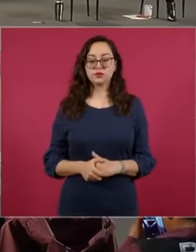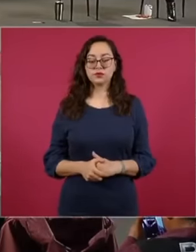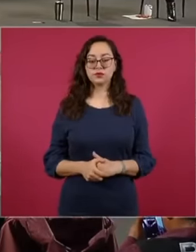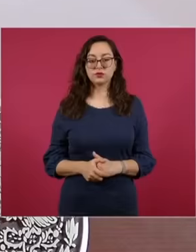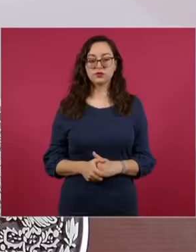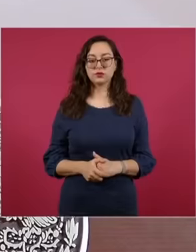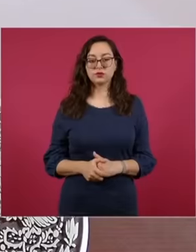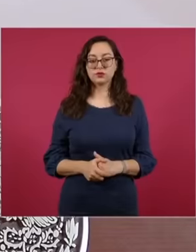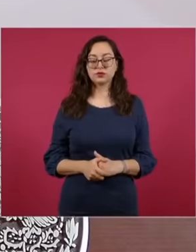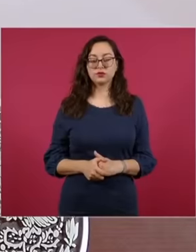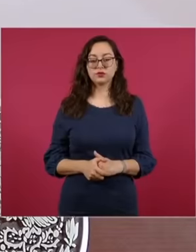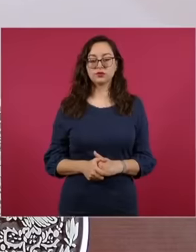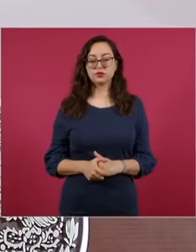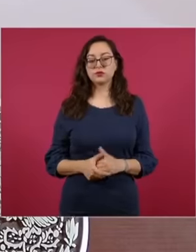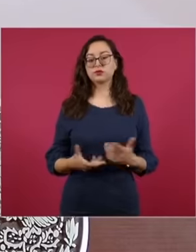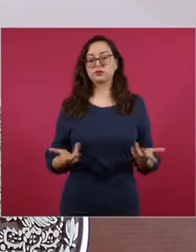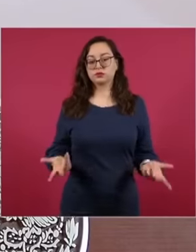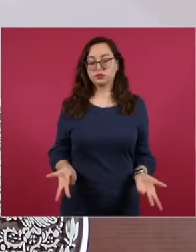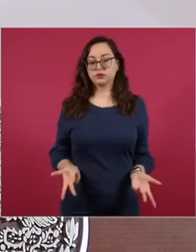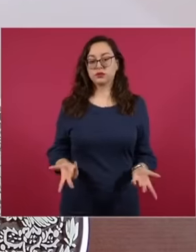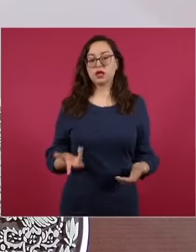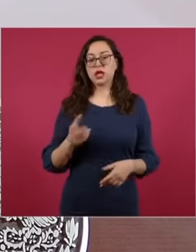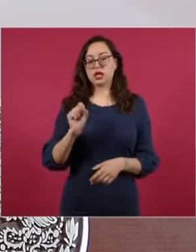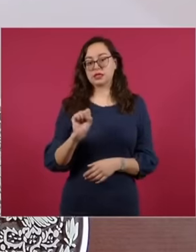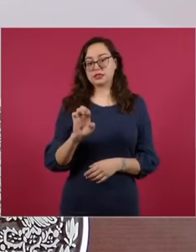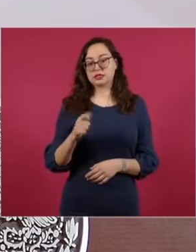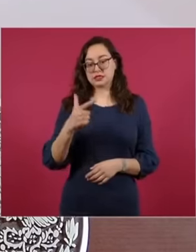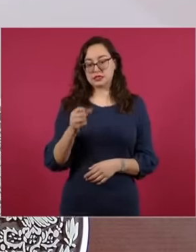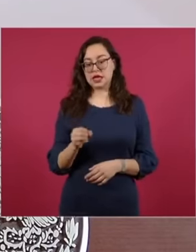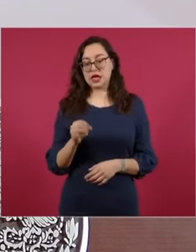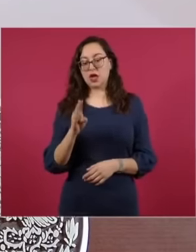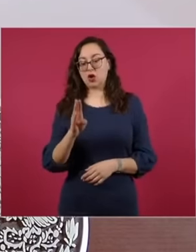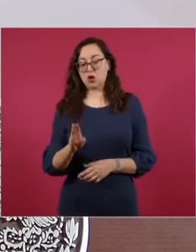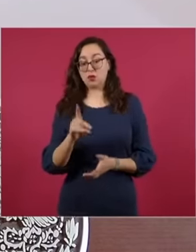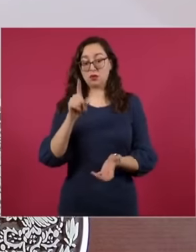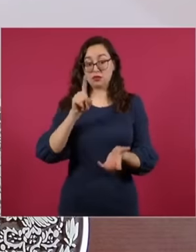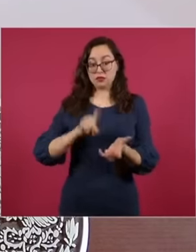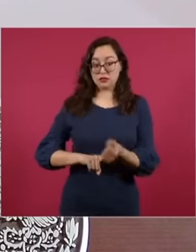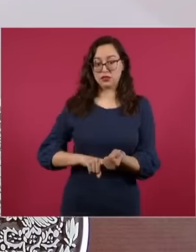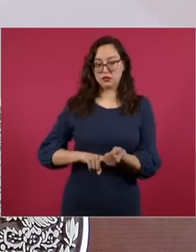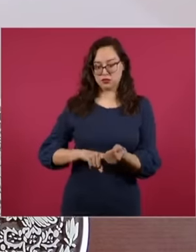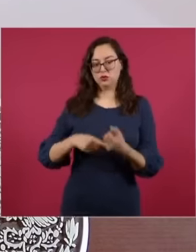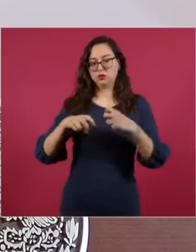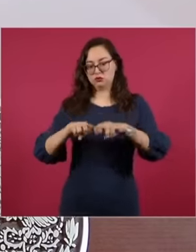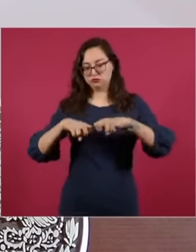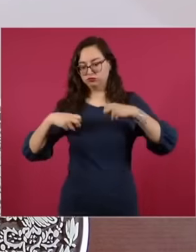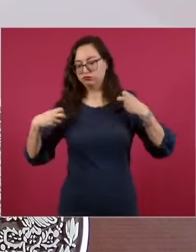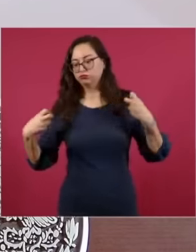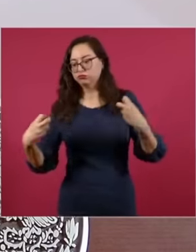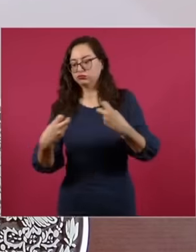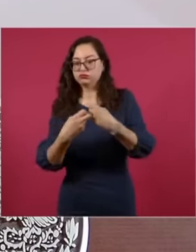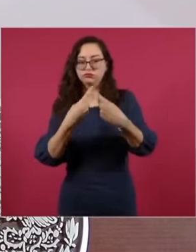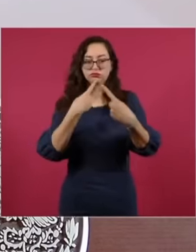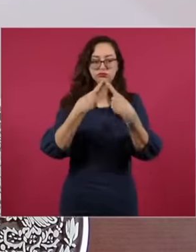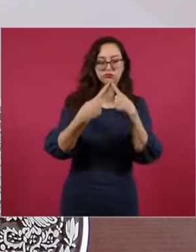president's instructions, a dialogue table was set up in the secretary of the interior with the